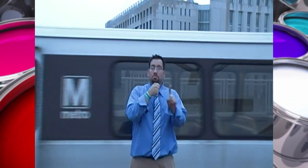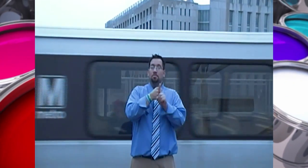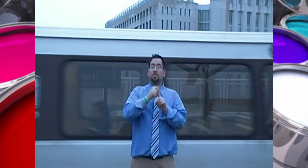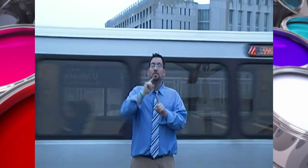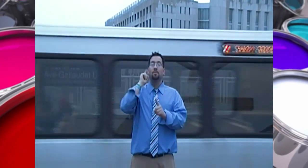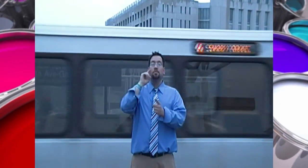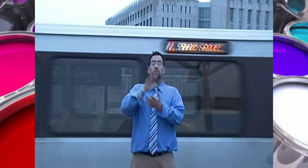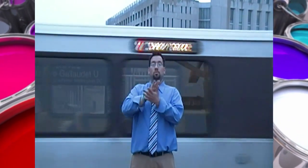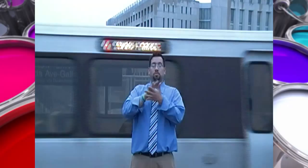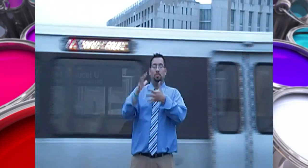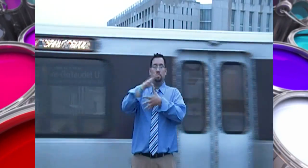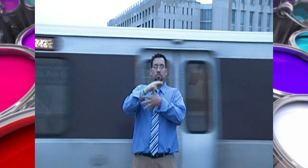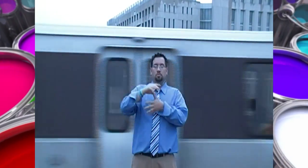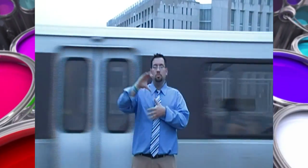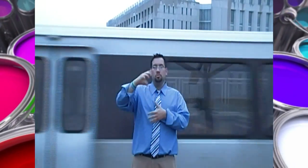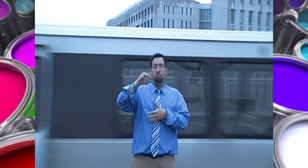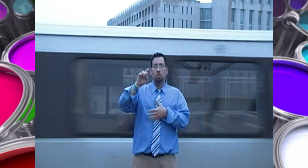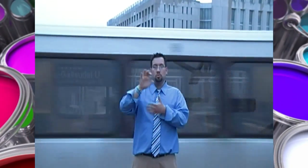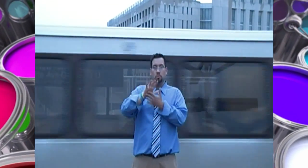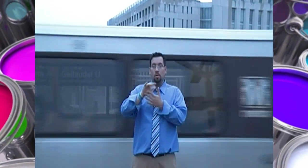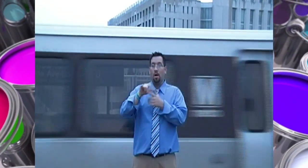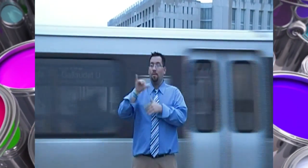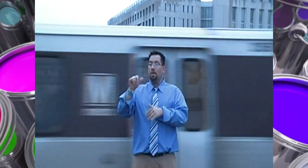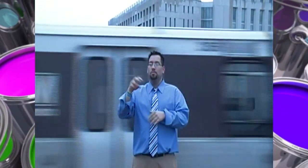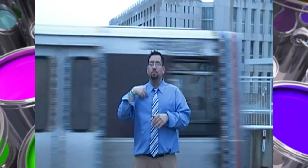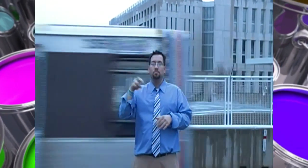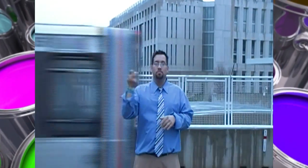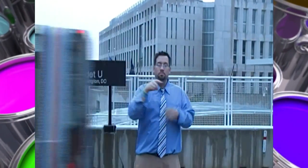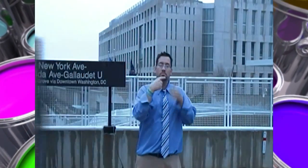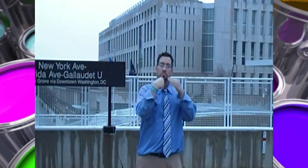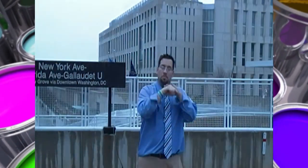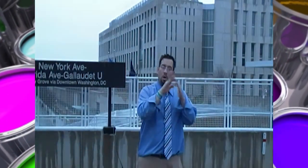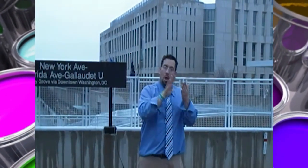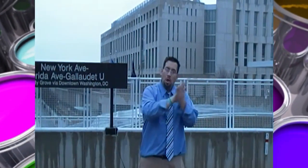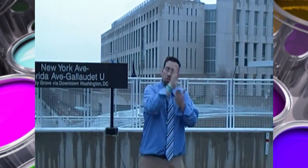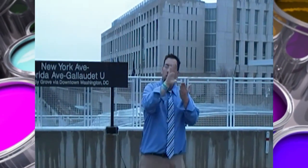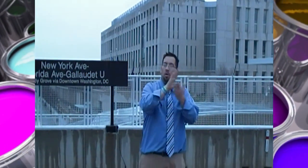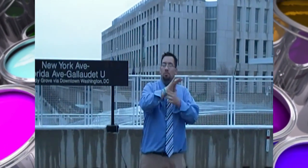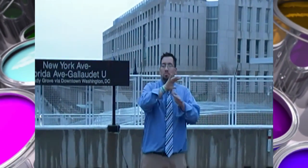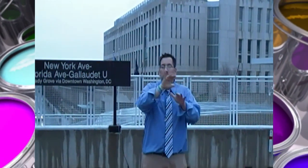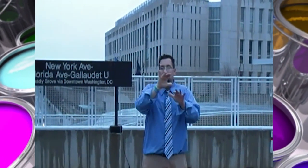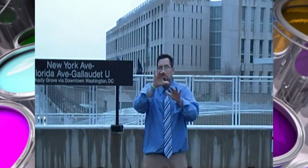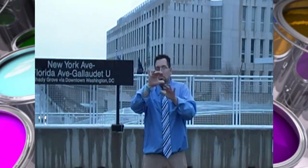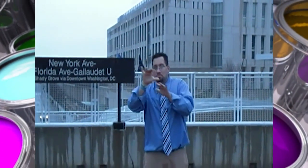school myself until my senior year. Then I went to a charter deaf school my senior year.